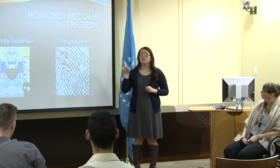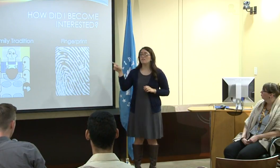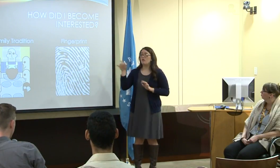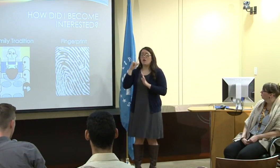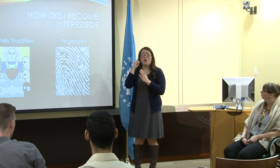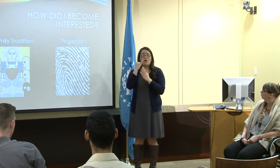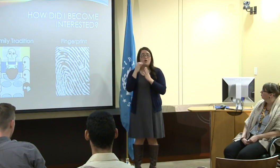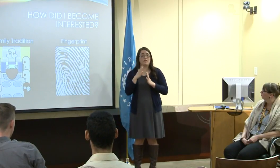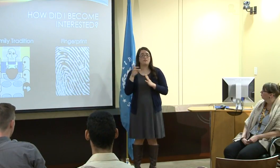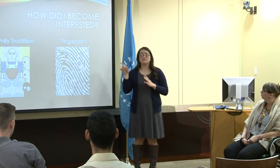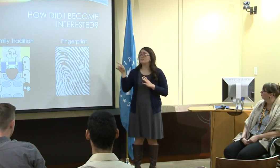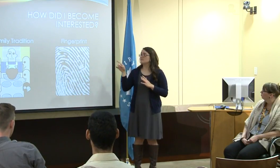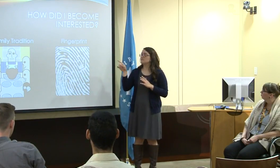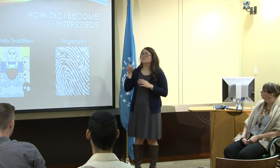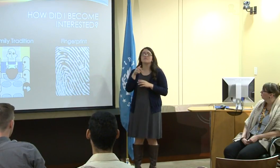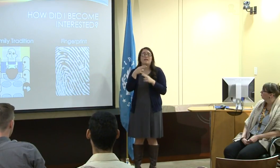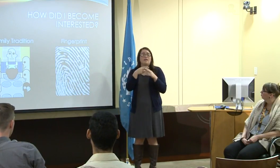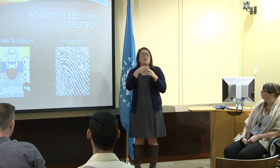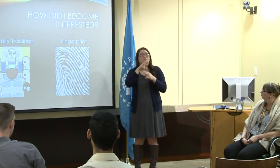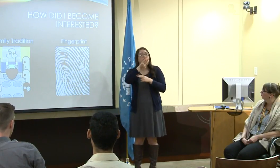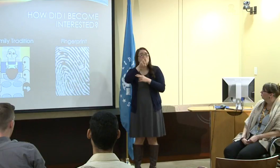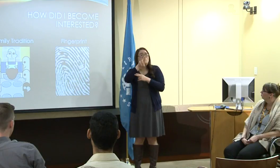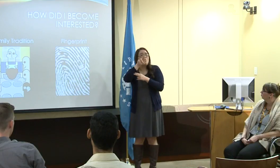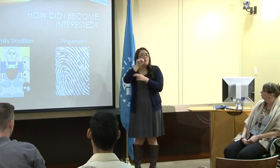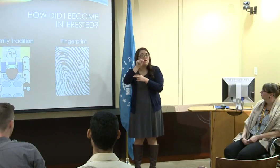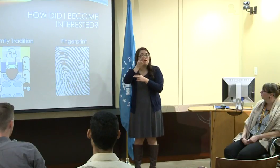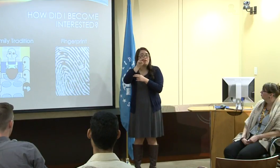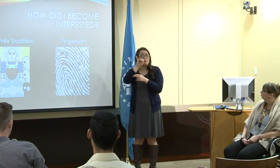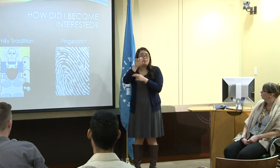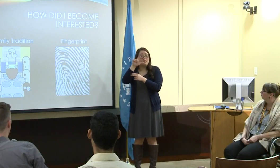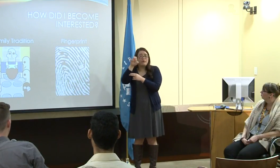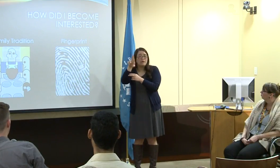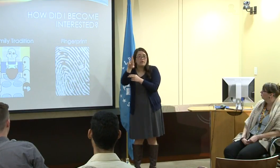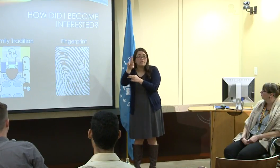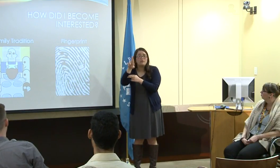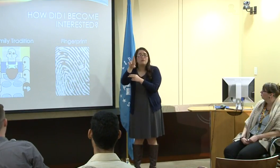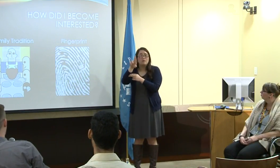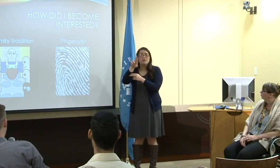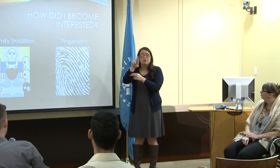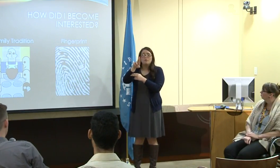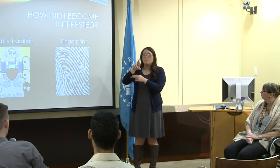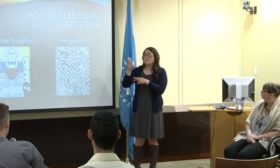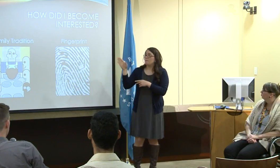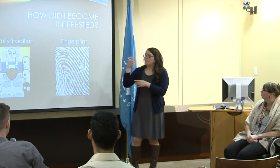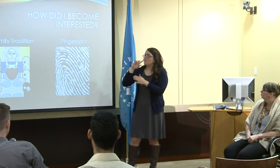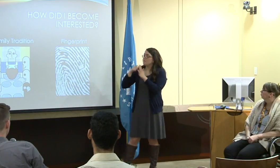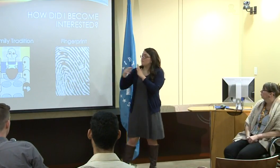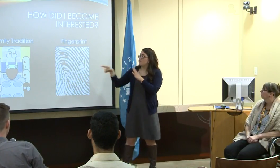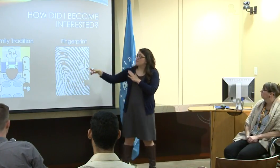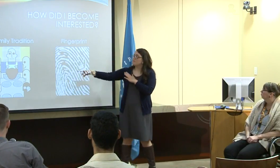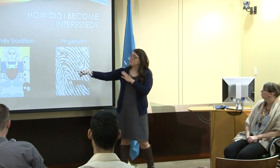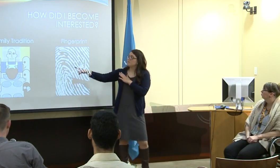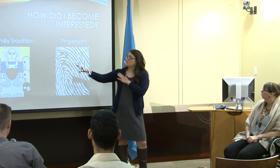How De'VIA really -- Impacted me. Really impacted me was by Warren Miller.